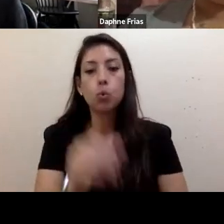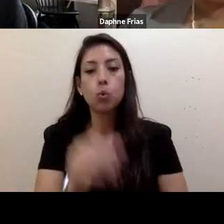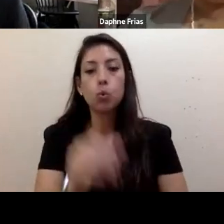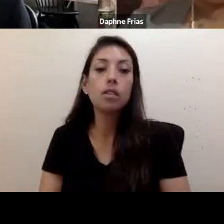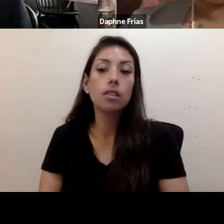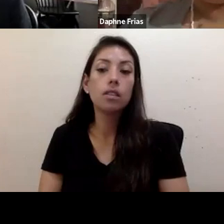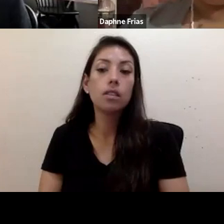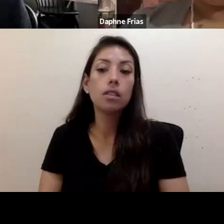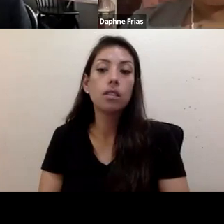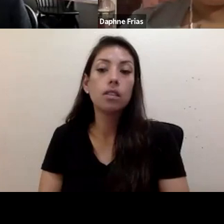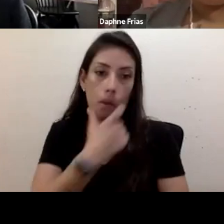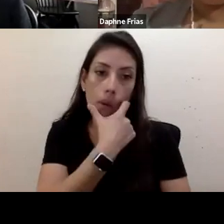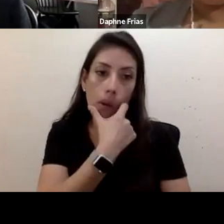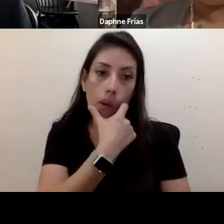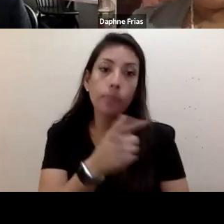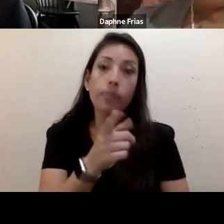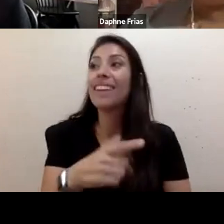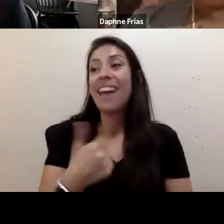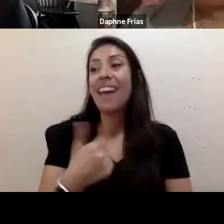as the resident young person on this panel,